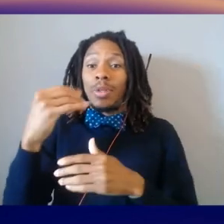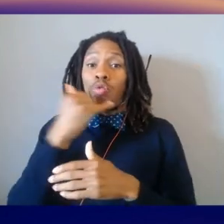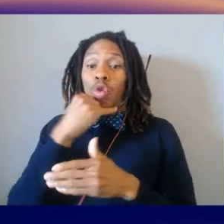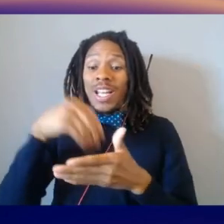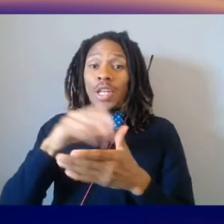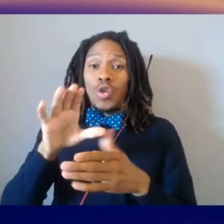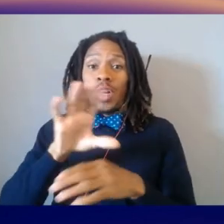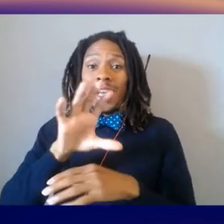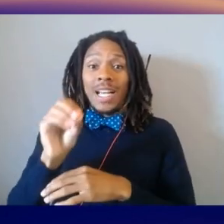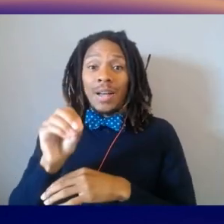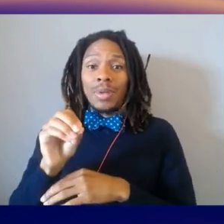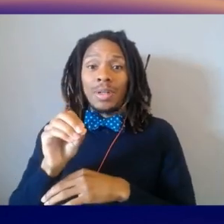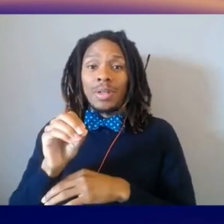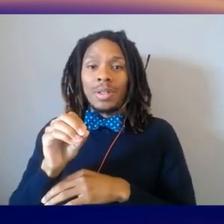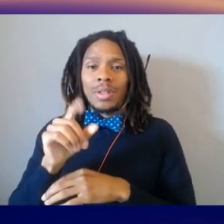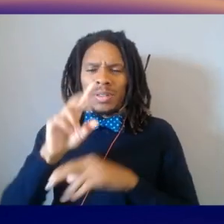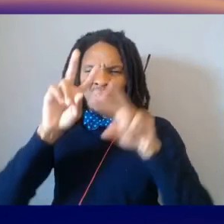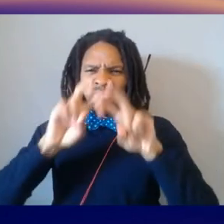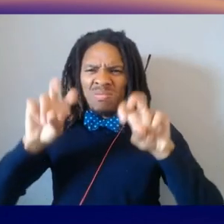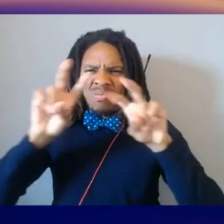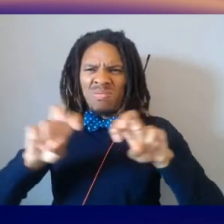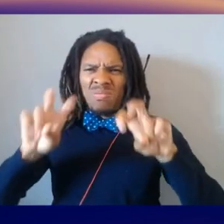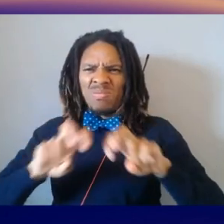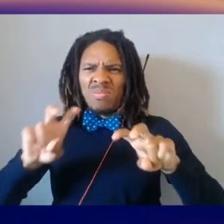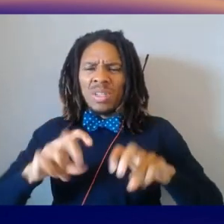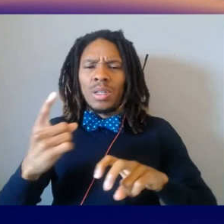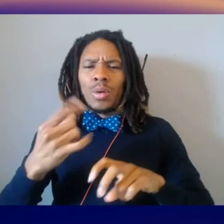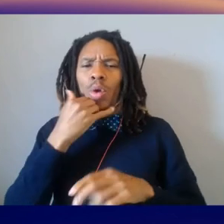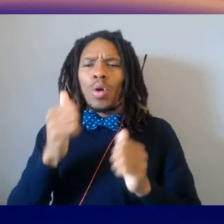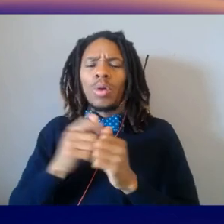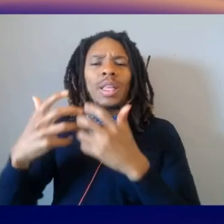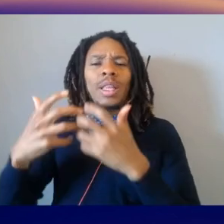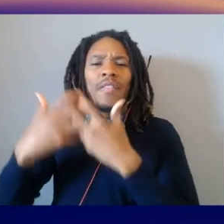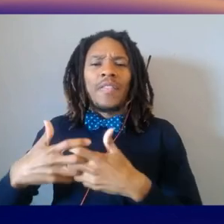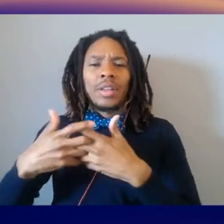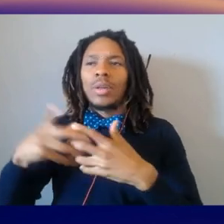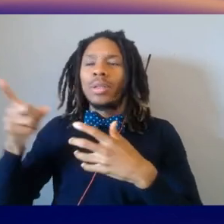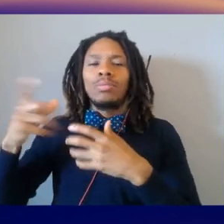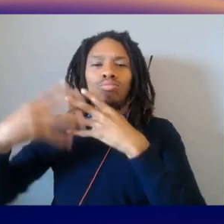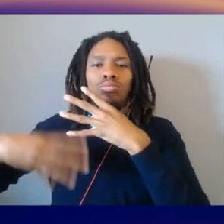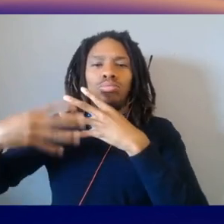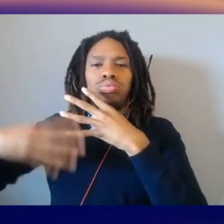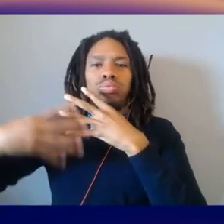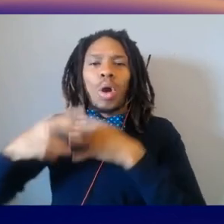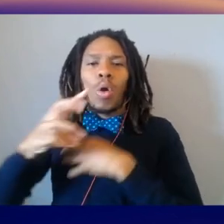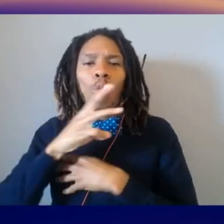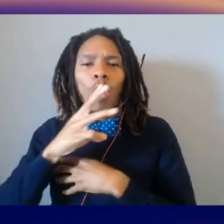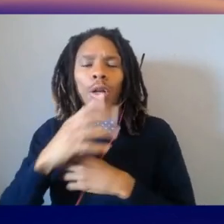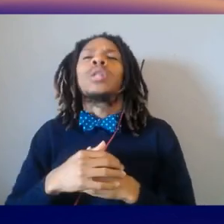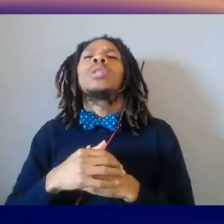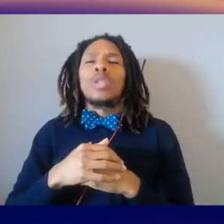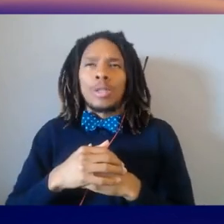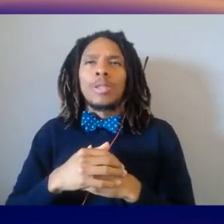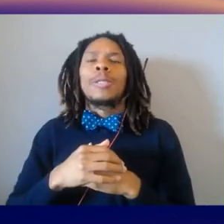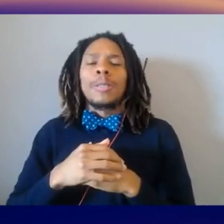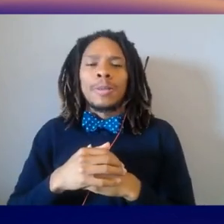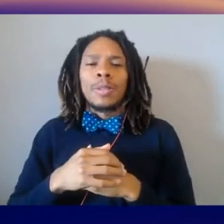You drill down and you find it's wrong in the factory. In fact, it's leaking water. So you use your augmented reality and metaverse,